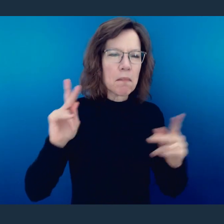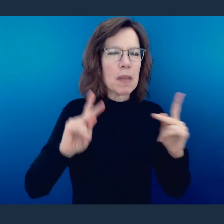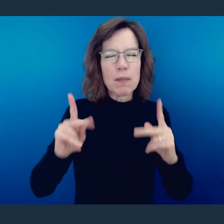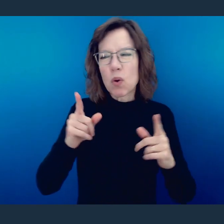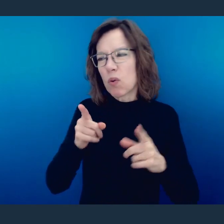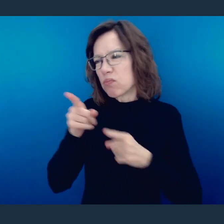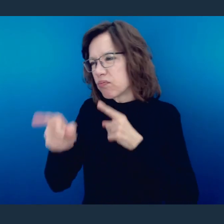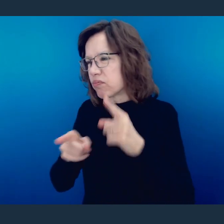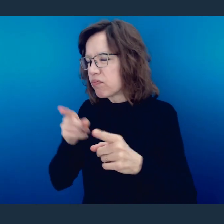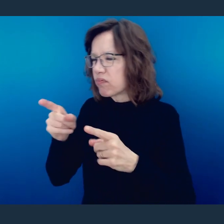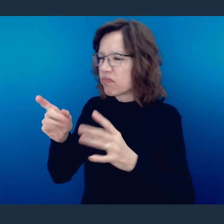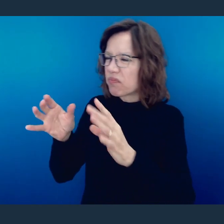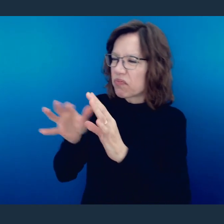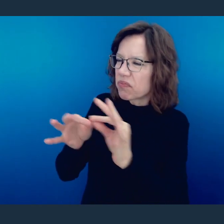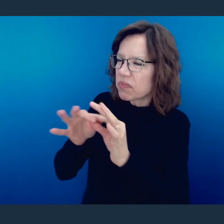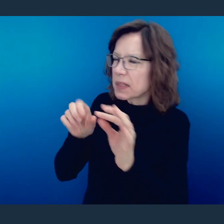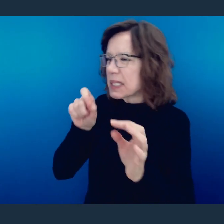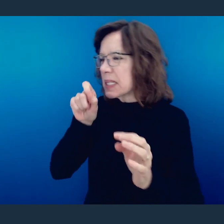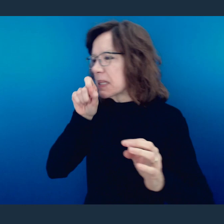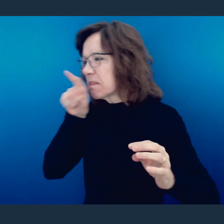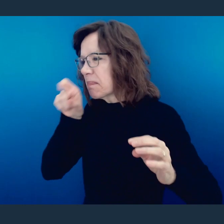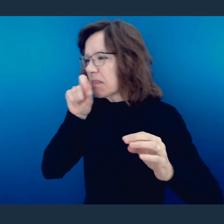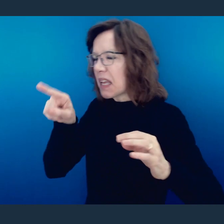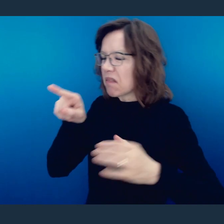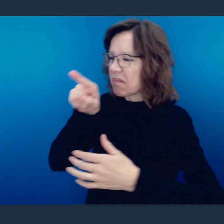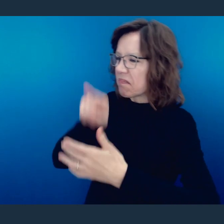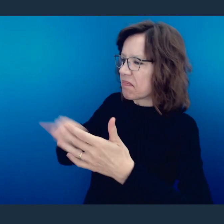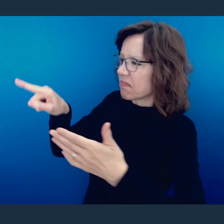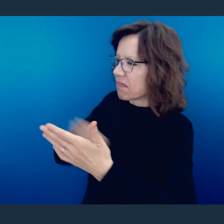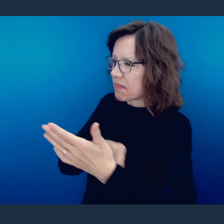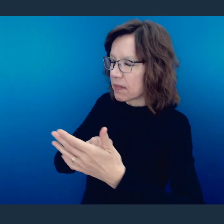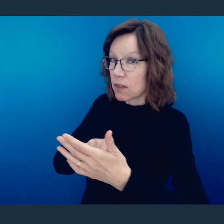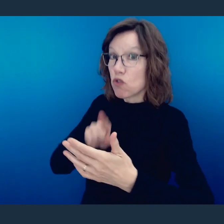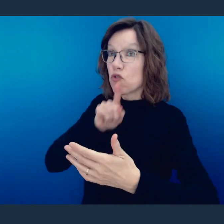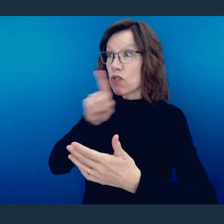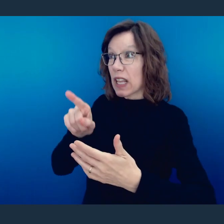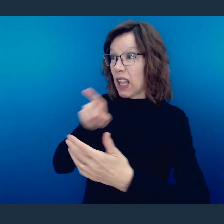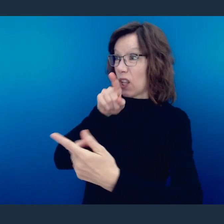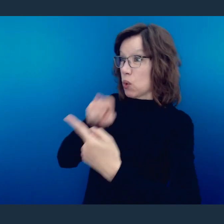the spitting and the slurs and all of that that really rightfully would have been aimed